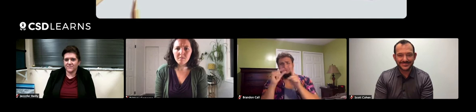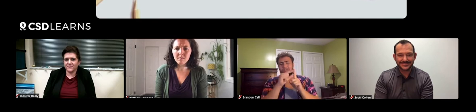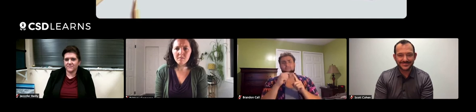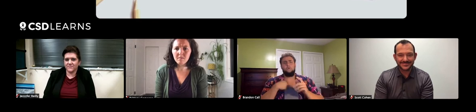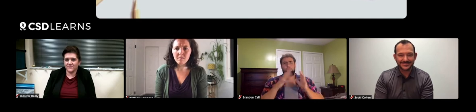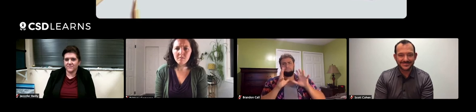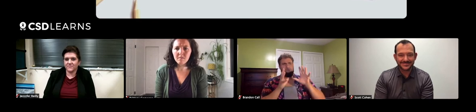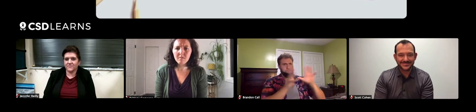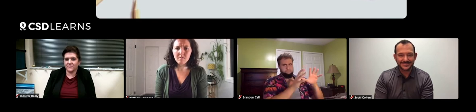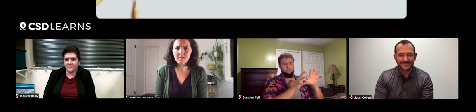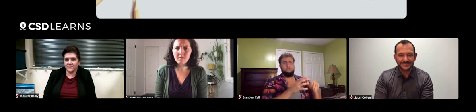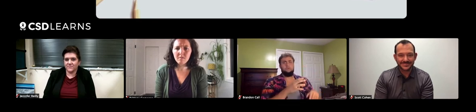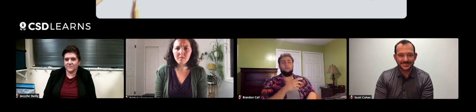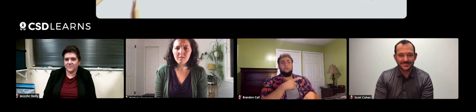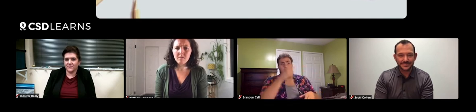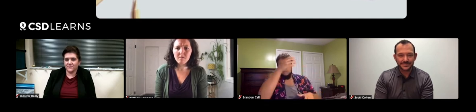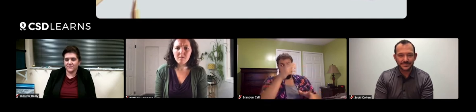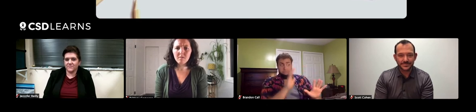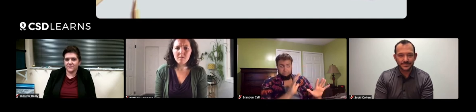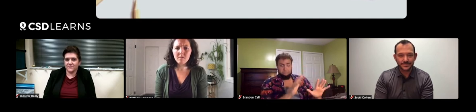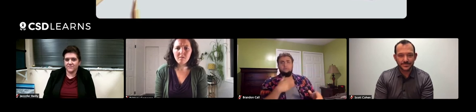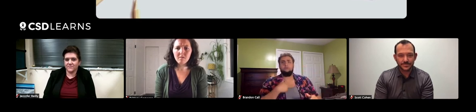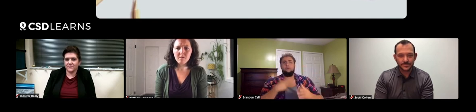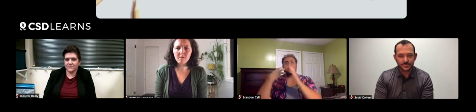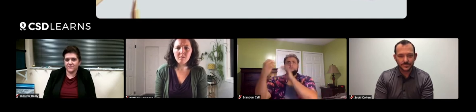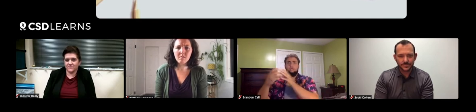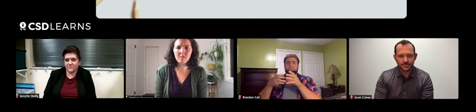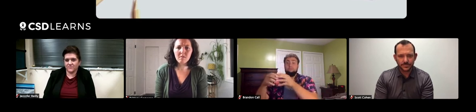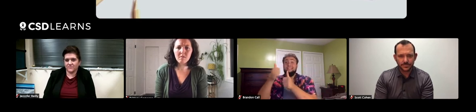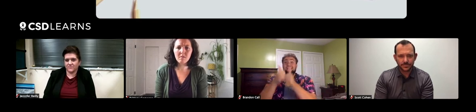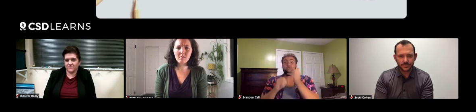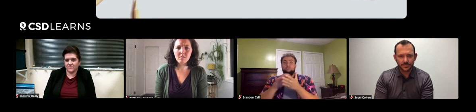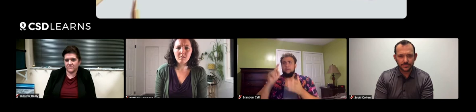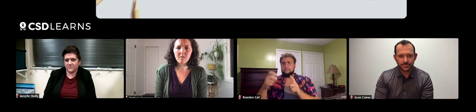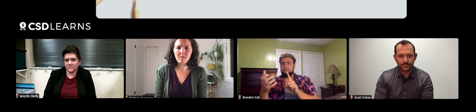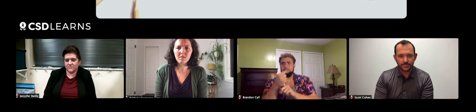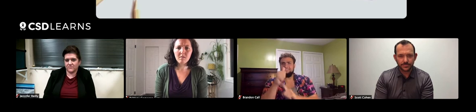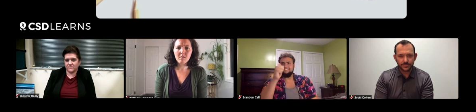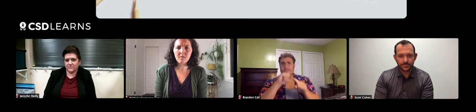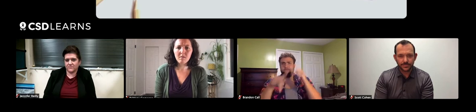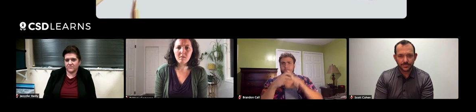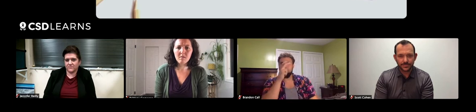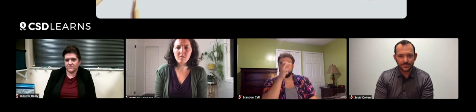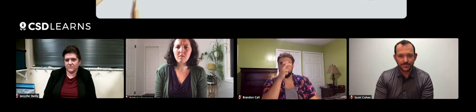like giant, boring words to students. And so we go outside. I tell them they need to identify 10 types of bugs.